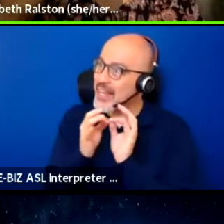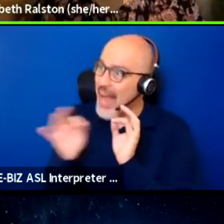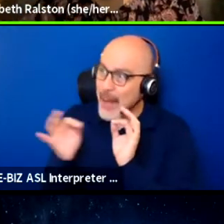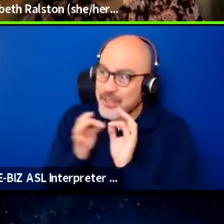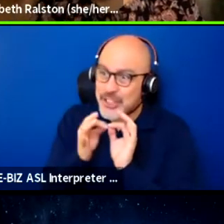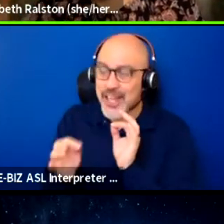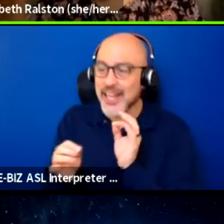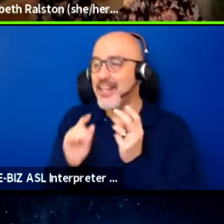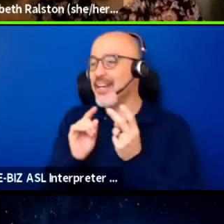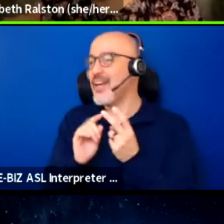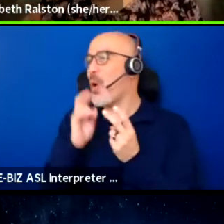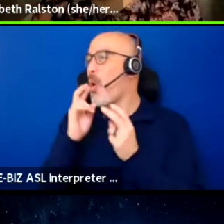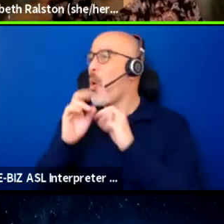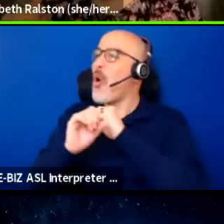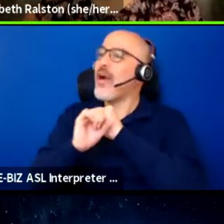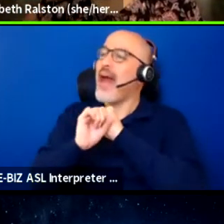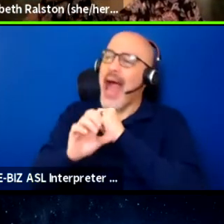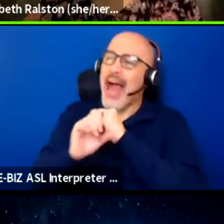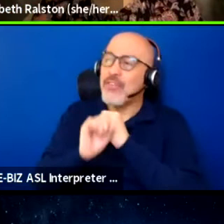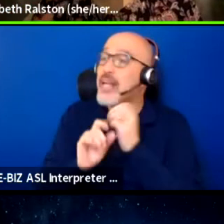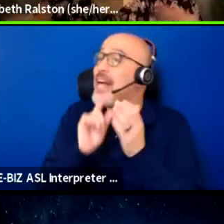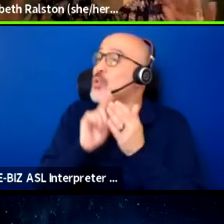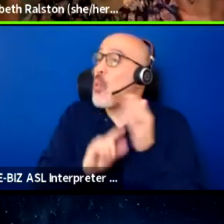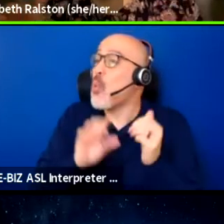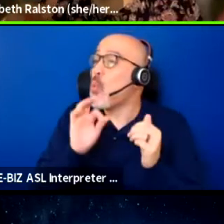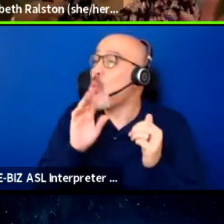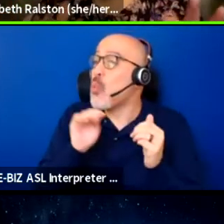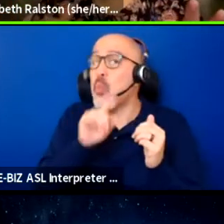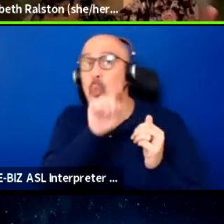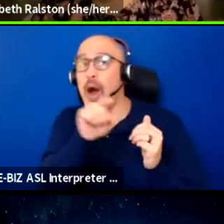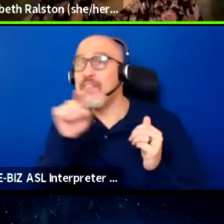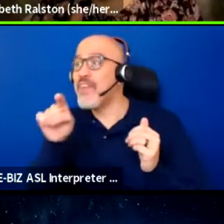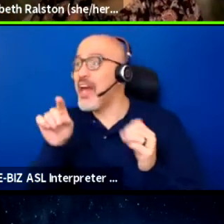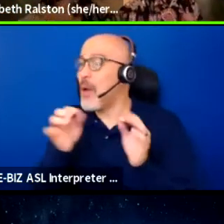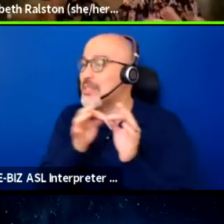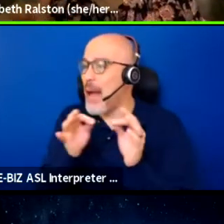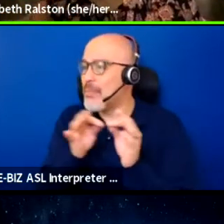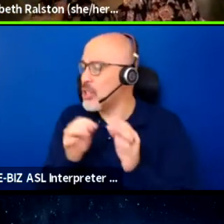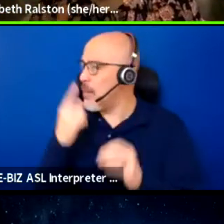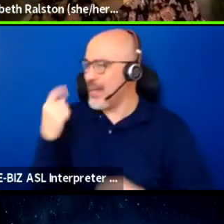advertise which films were captioned, because I have to spend a lot of time figuring out